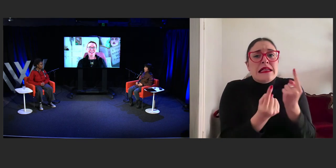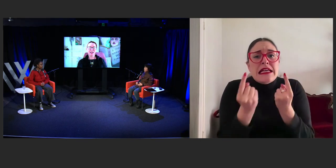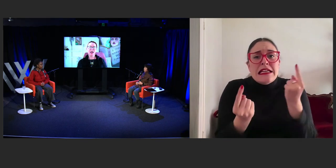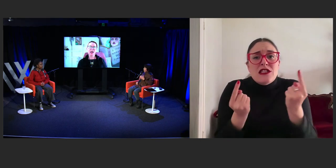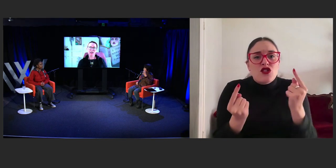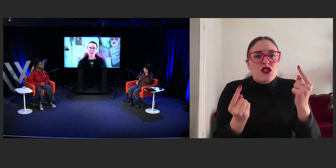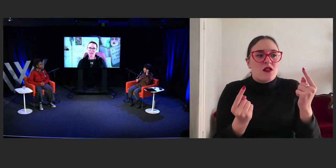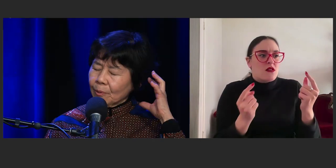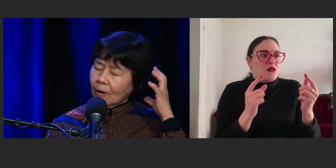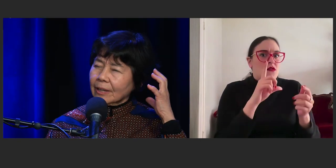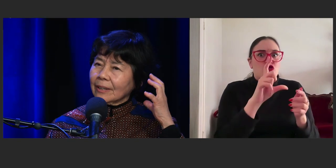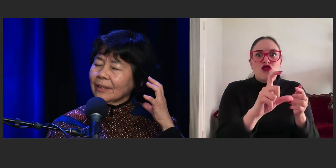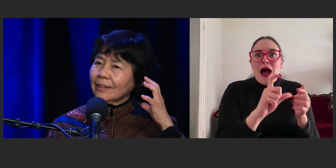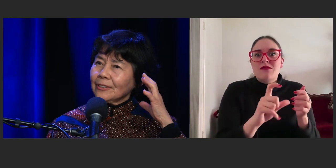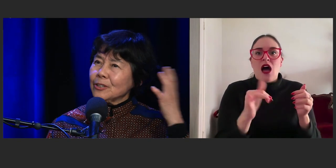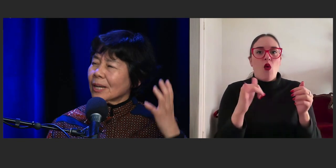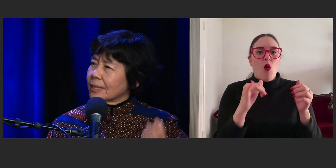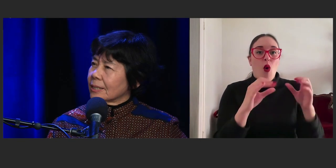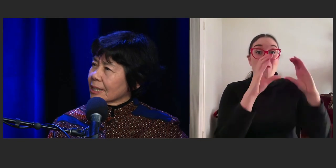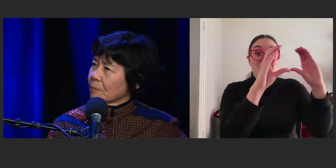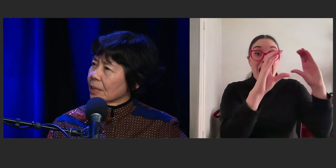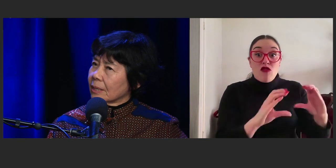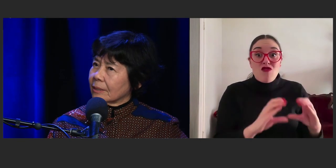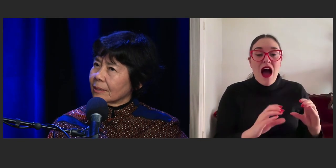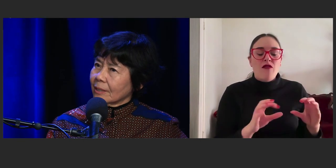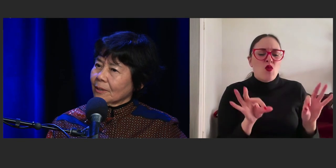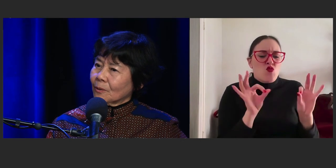then you are actually blocking new ideas coming in